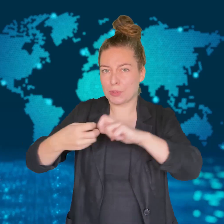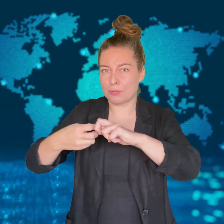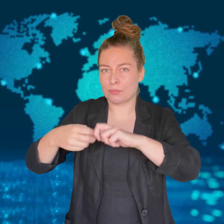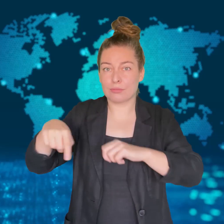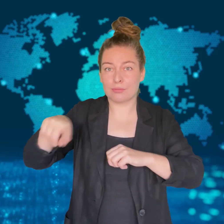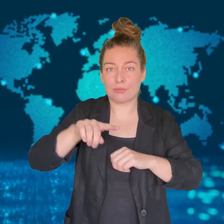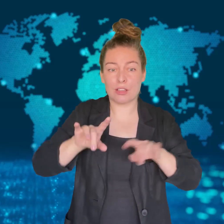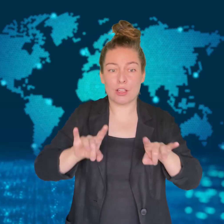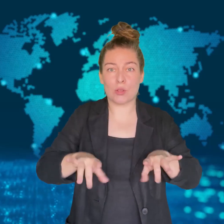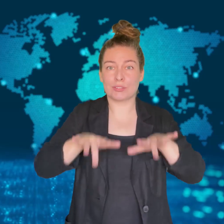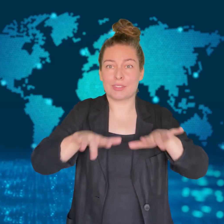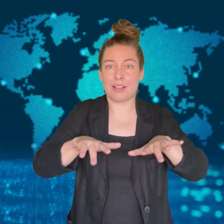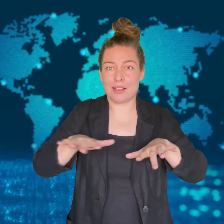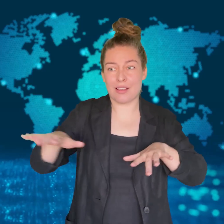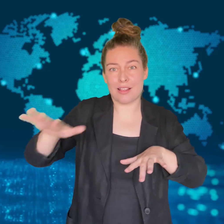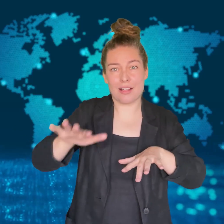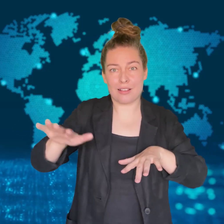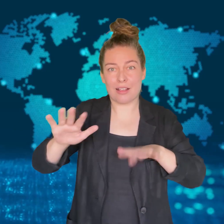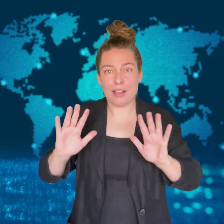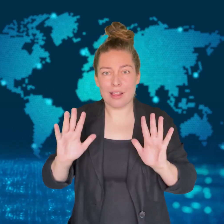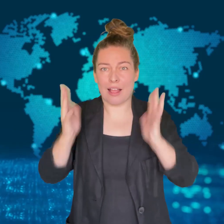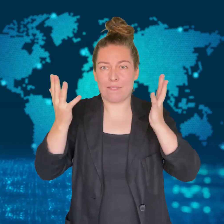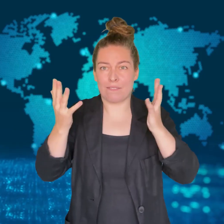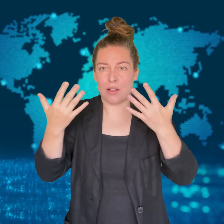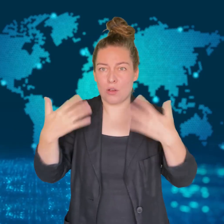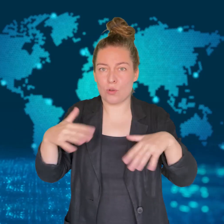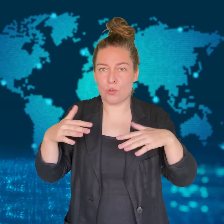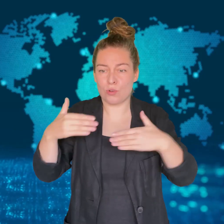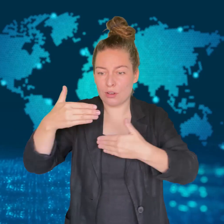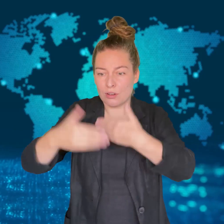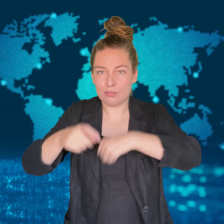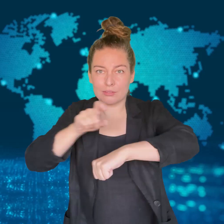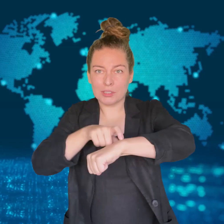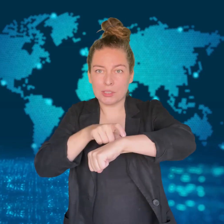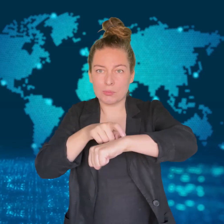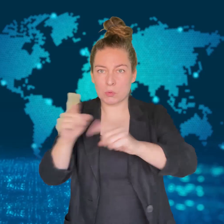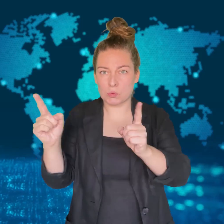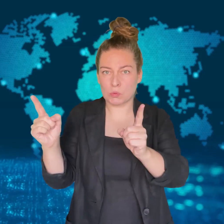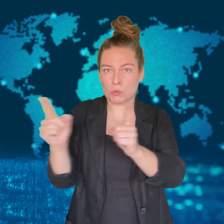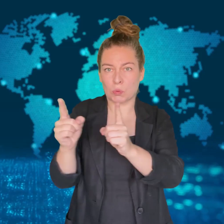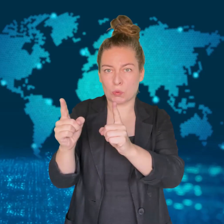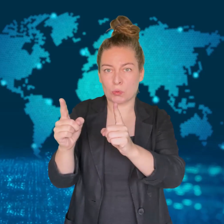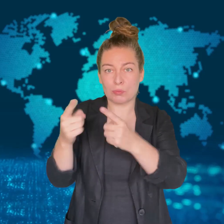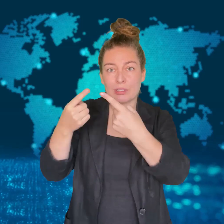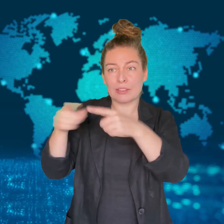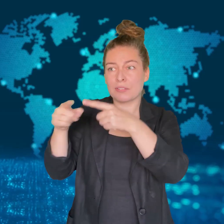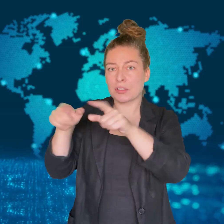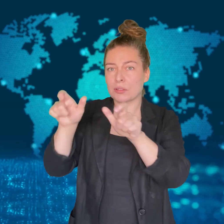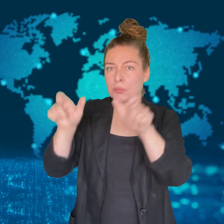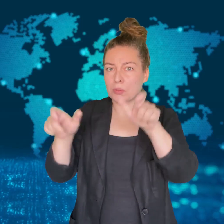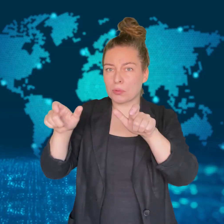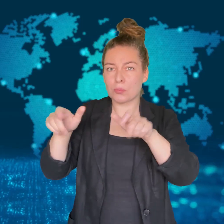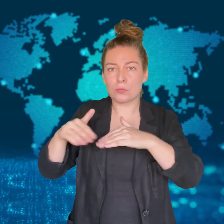the disadvantages facing the Aboriginal community.